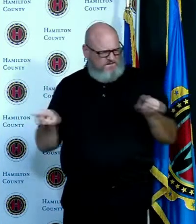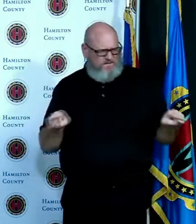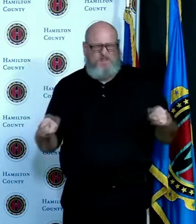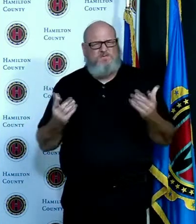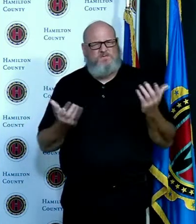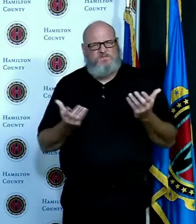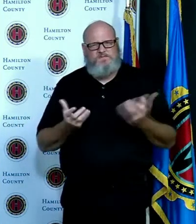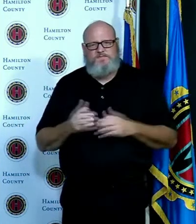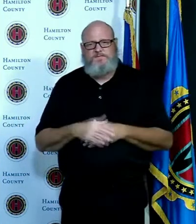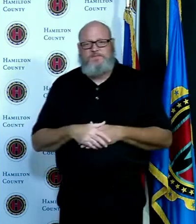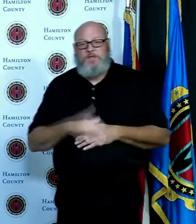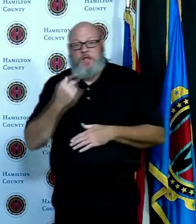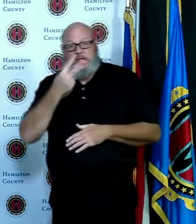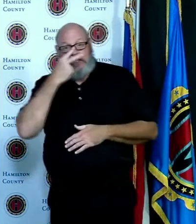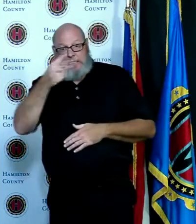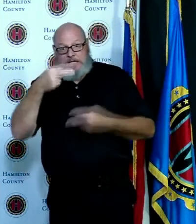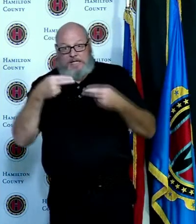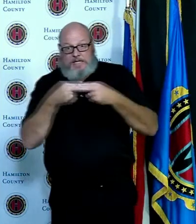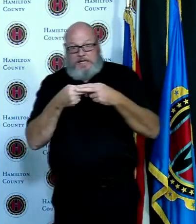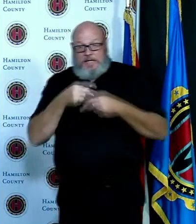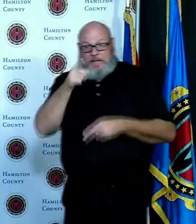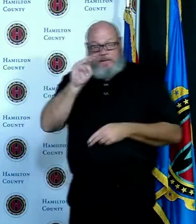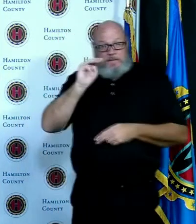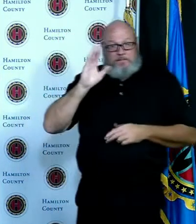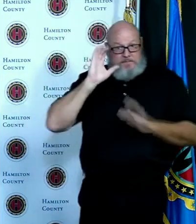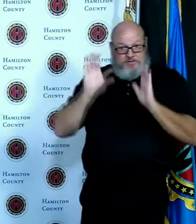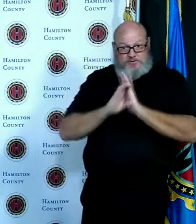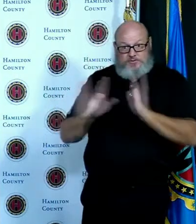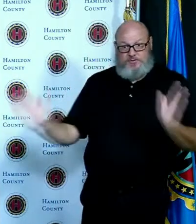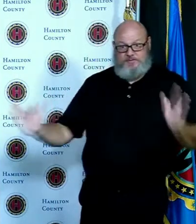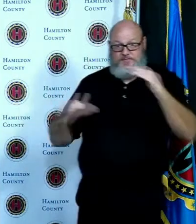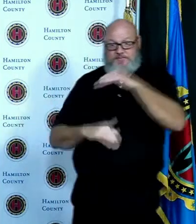the symptoms that are listed by the centers for disease control they've been updated a